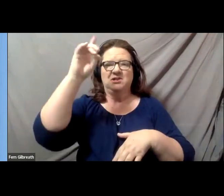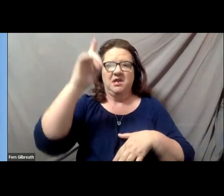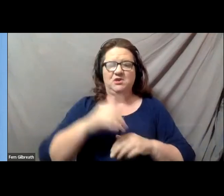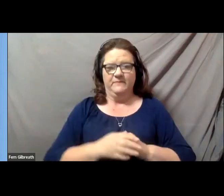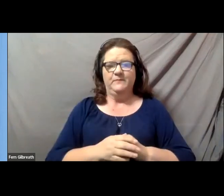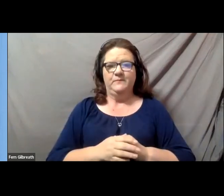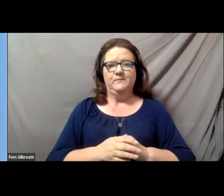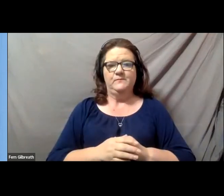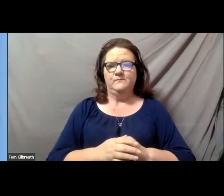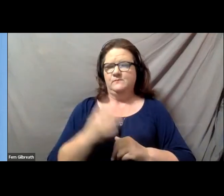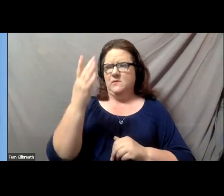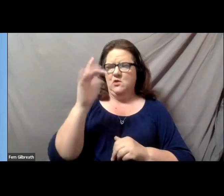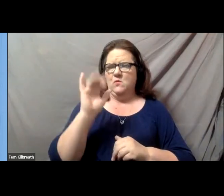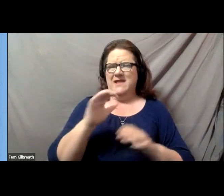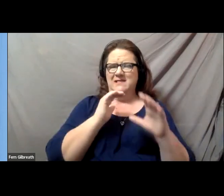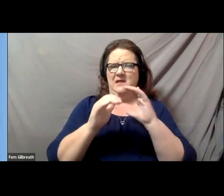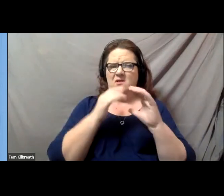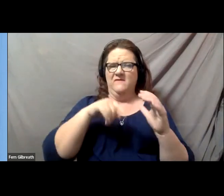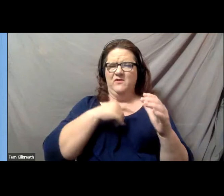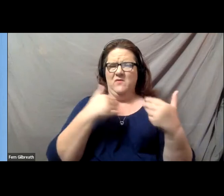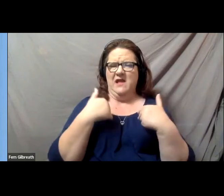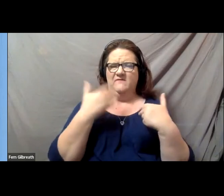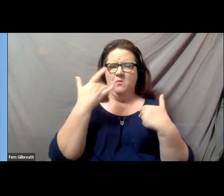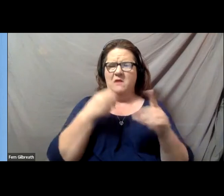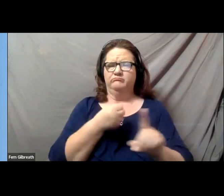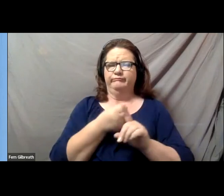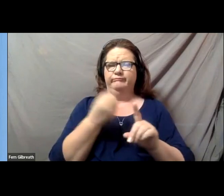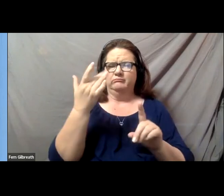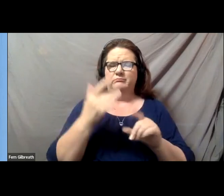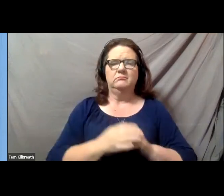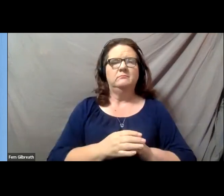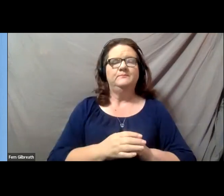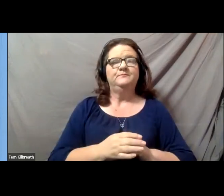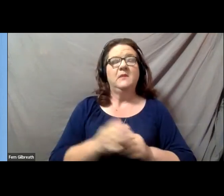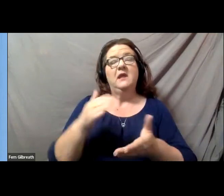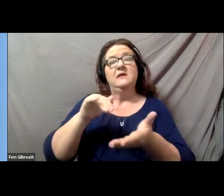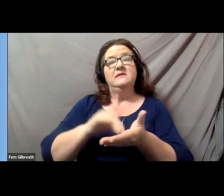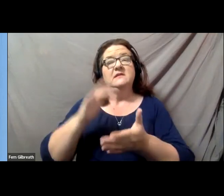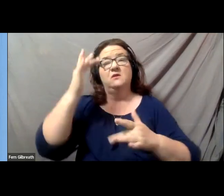So why is this a conversation of significance? The Centers for Disease Control estimates that